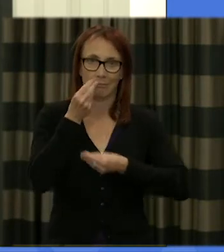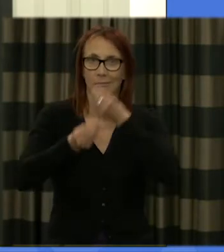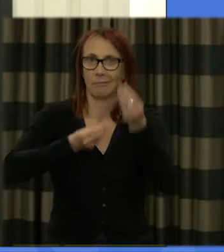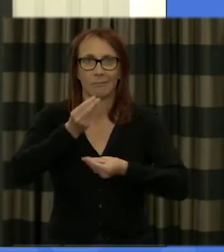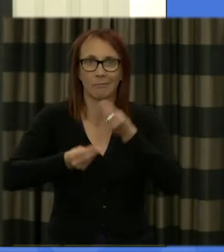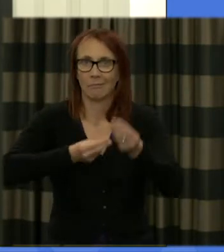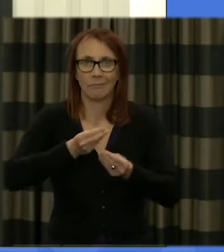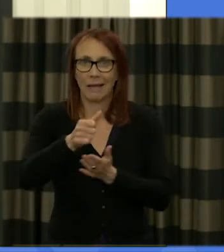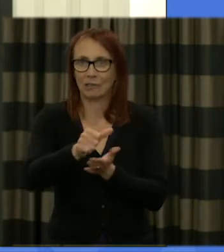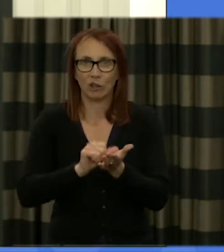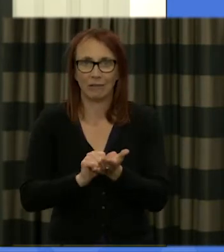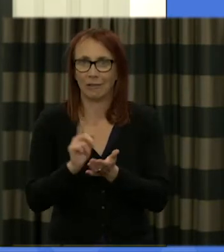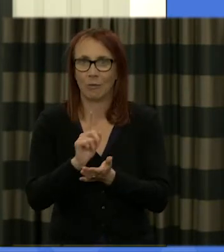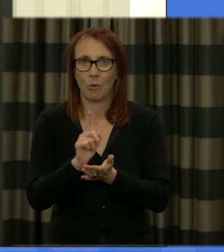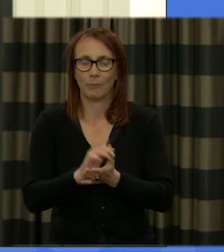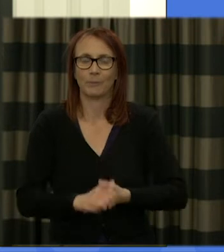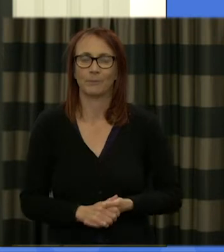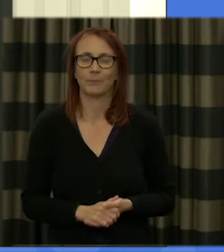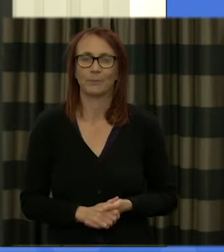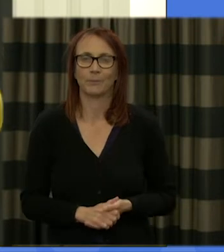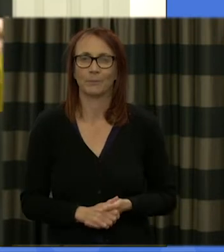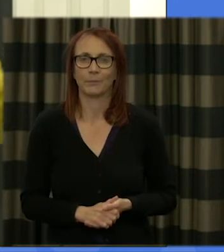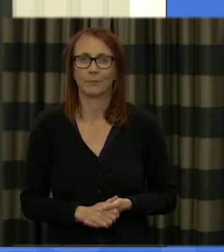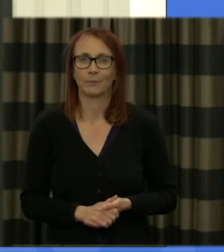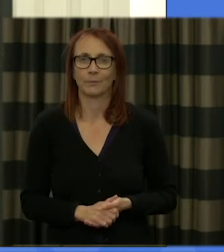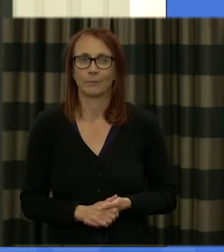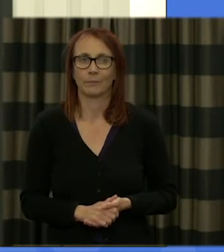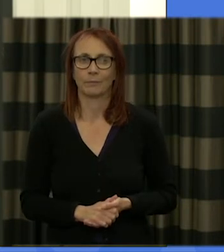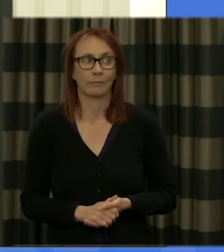we're doing and why and but you know I'm sounding here at the front or the